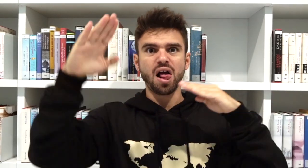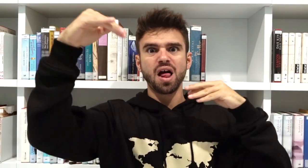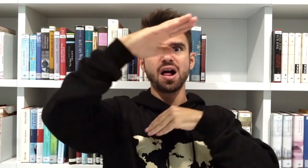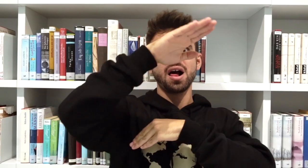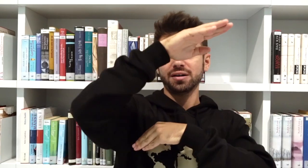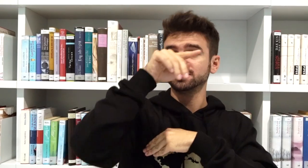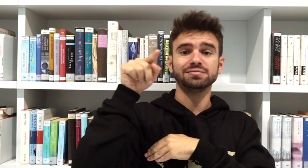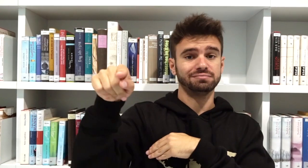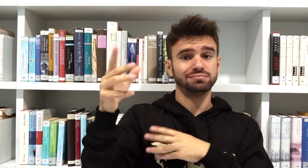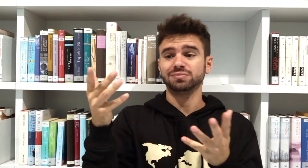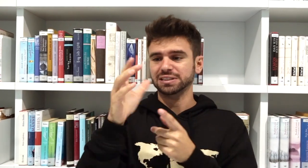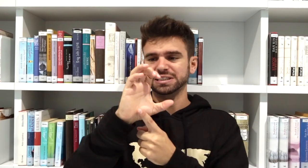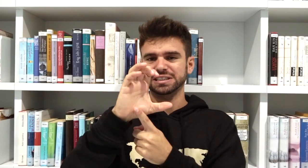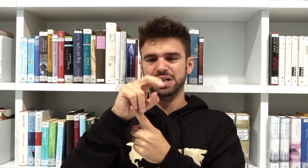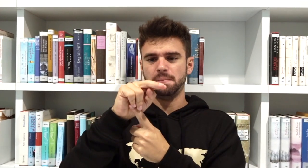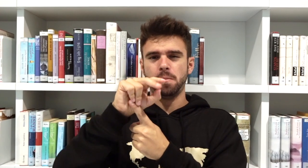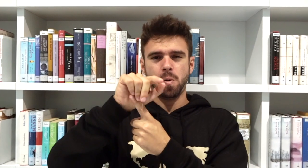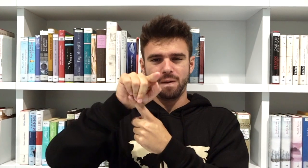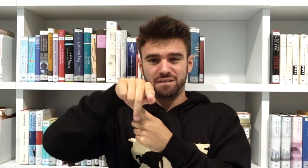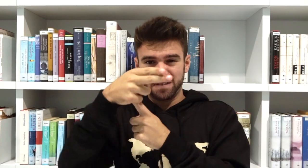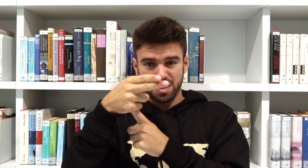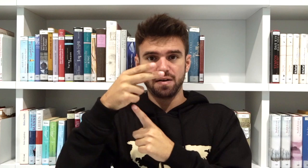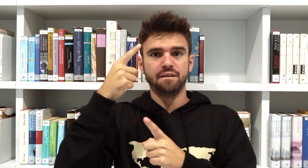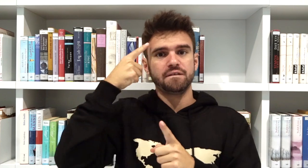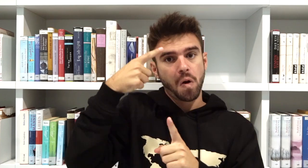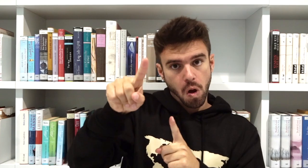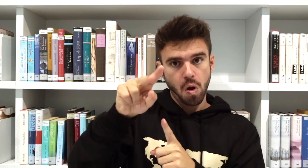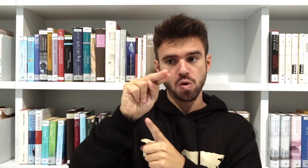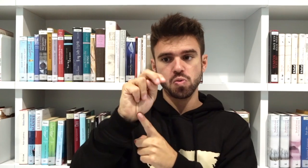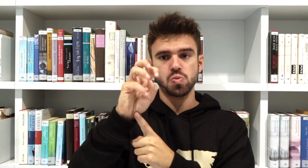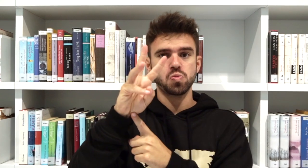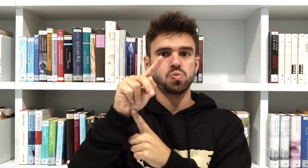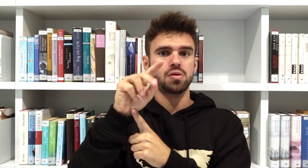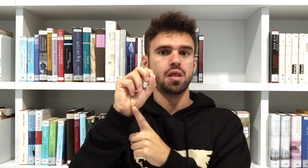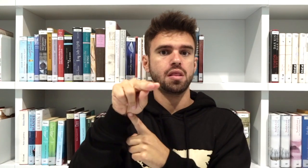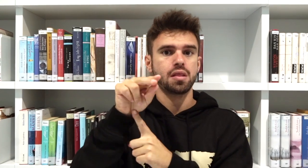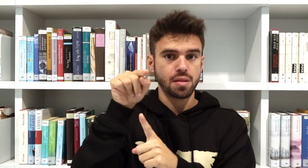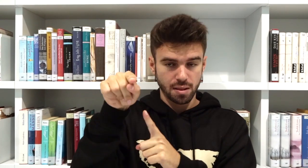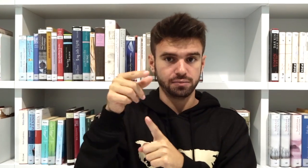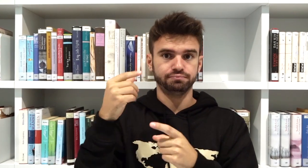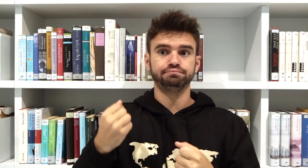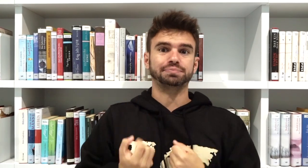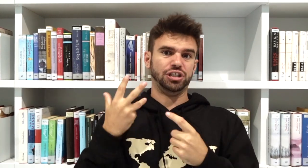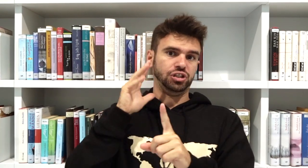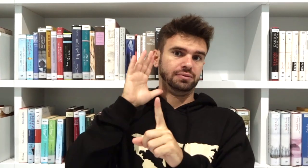The building was inspired by the “Cenotaph for Newton” by Étienne Boullée, but the heart and